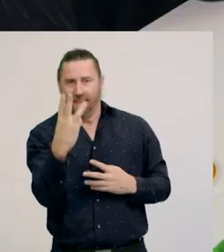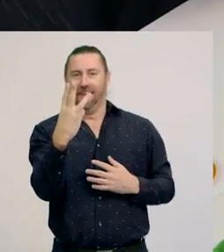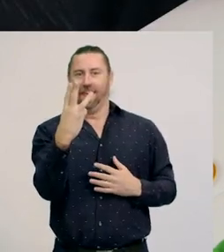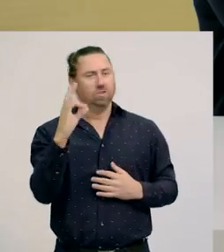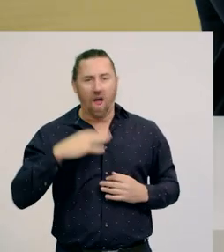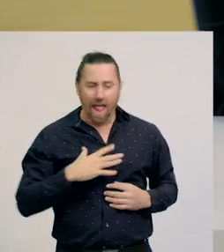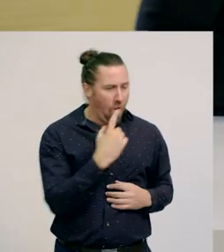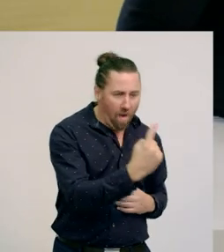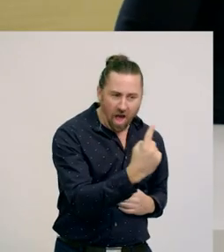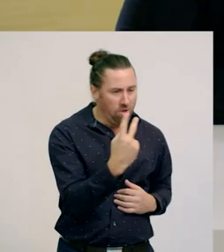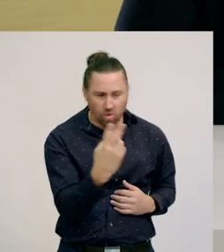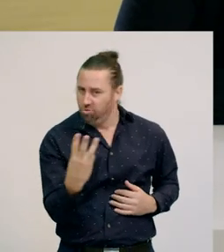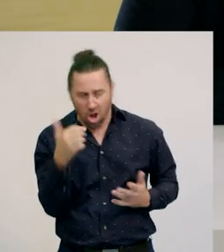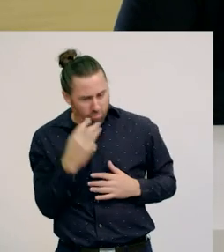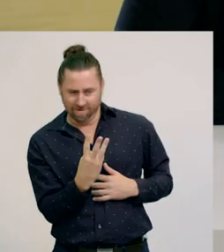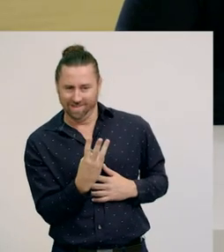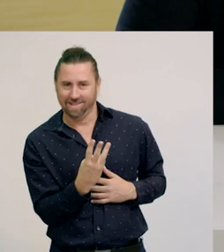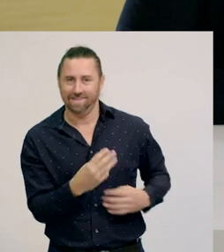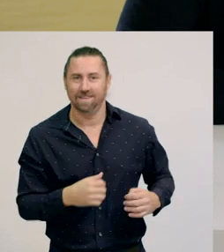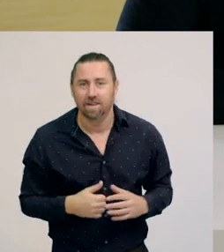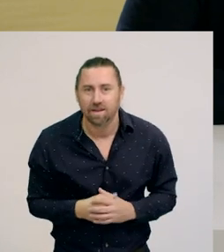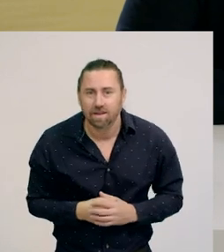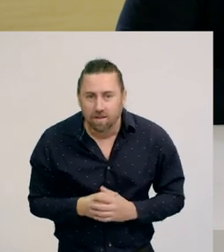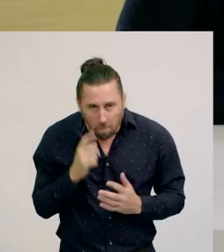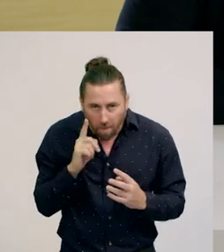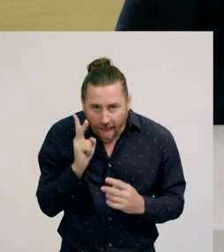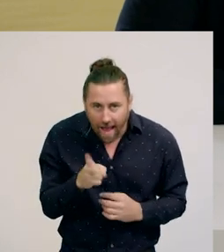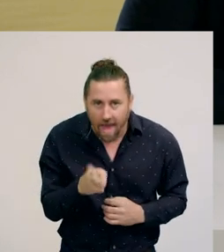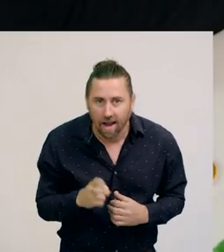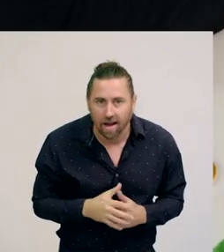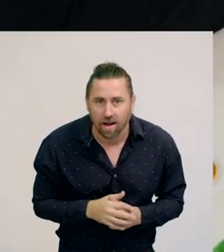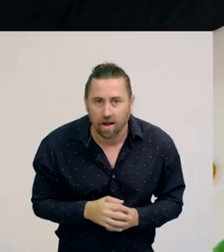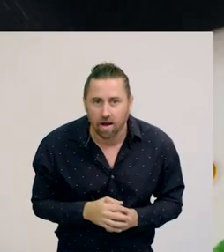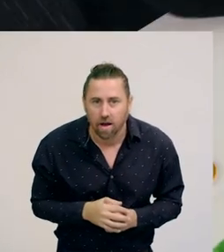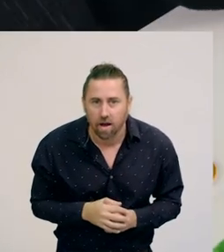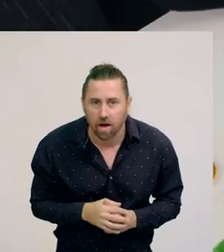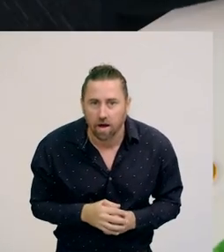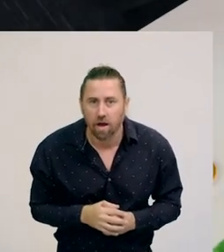Great job. Get ready. Second roll!